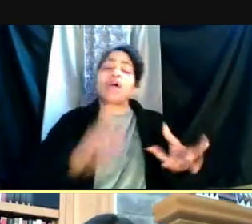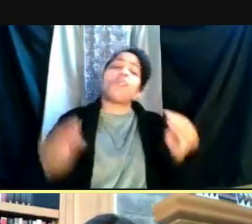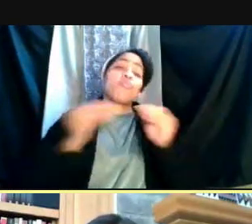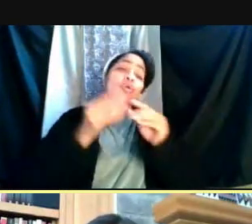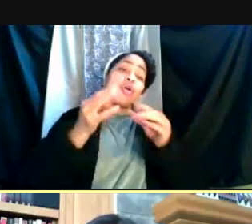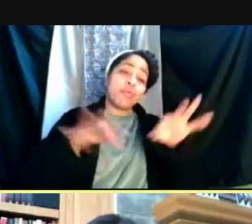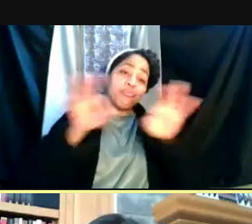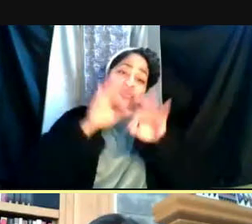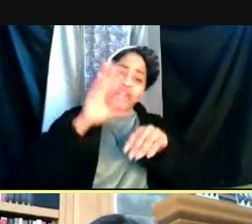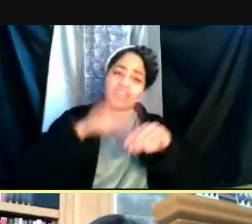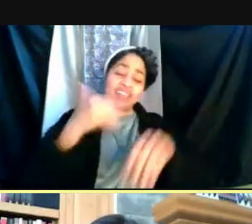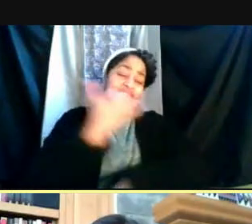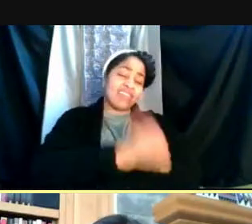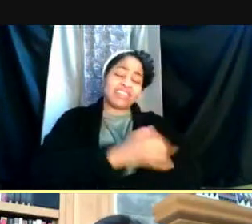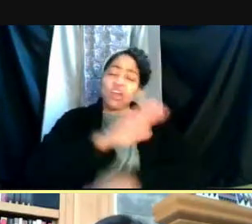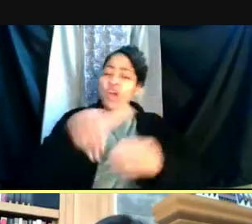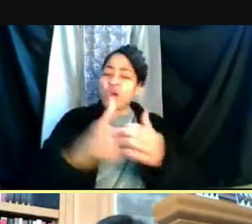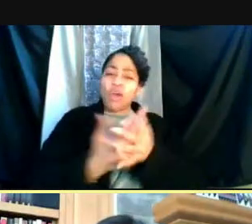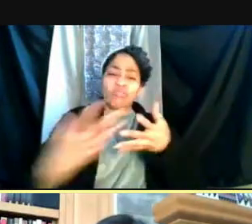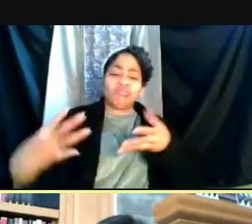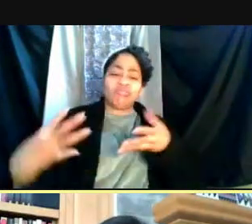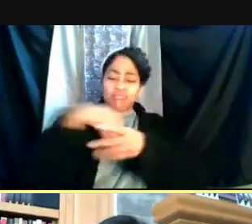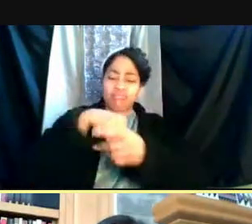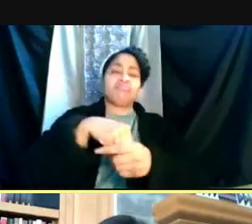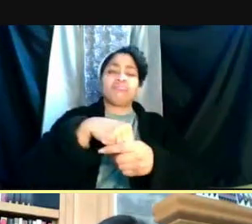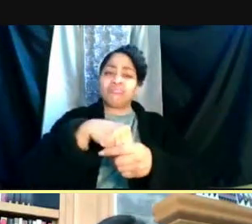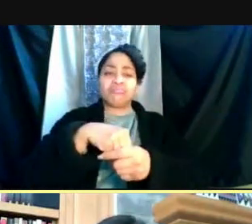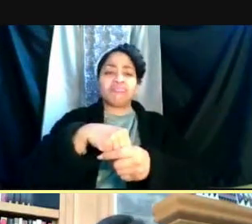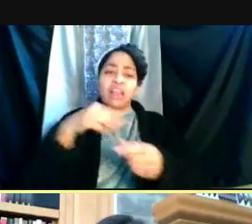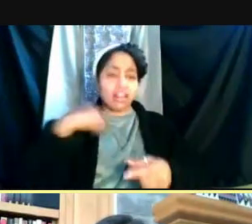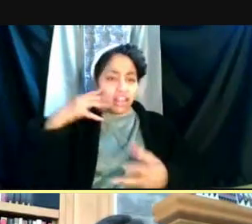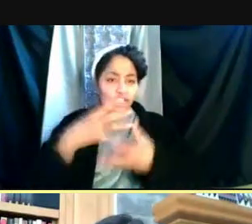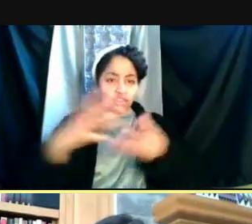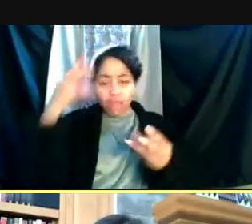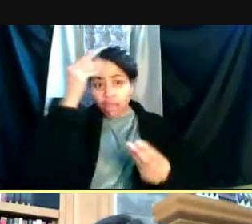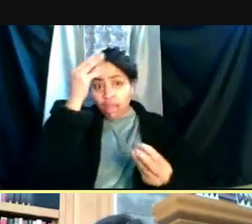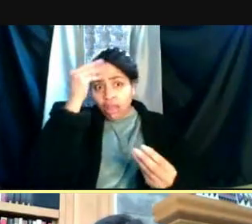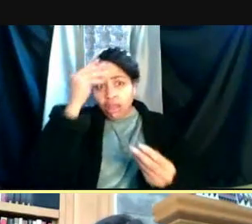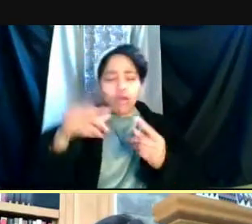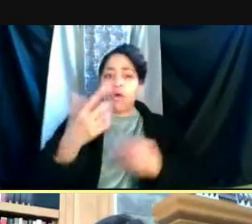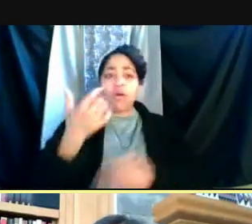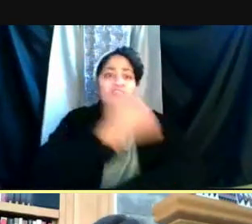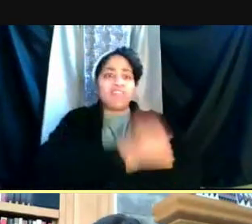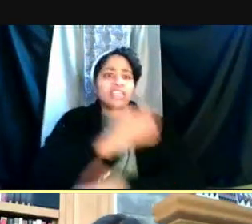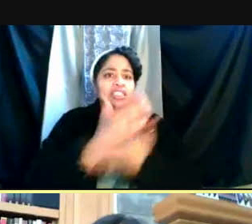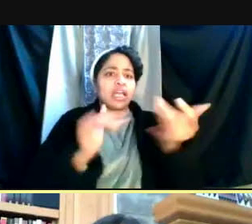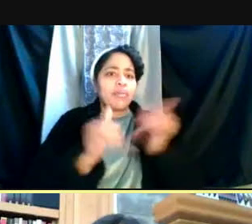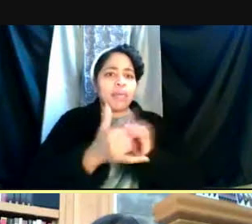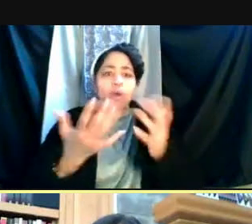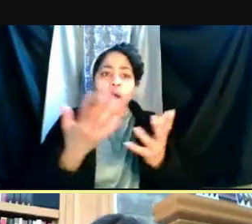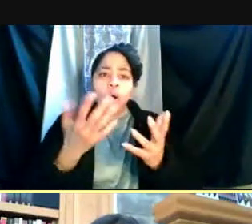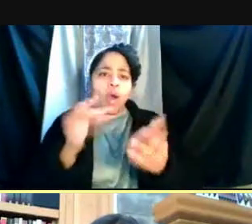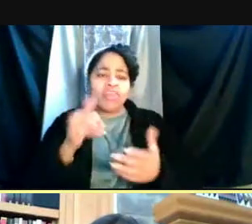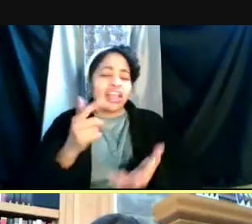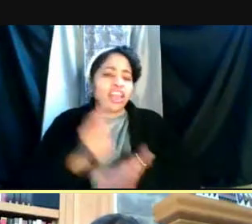All of these are a piece and I think there's too much thought of vaccination as like somehow it's like a therapeutic intervention